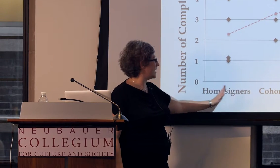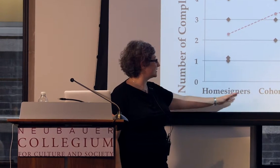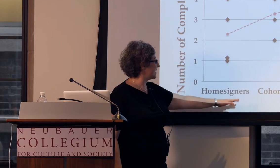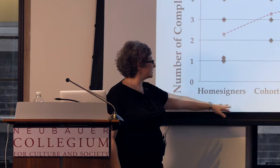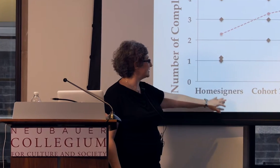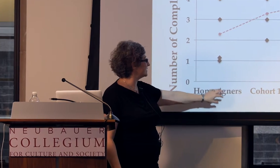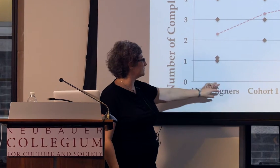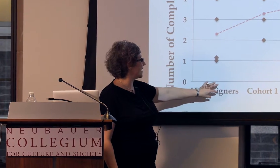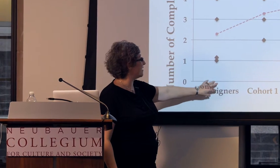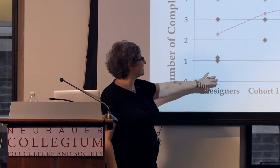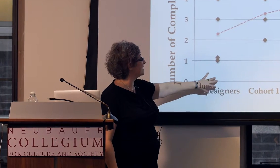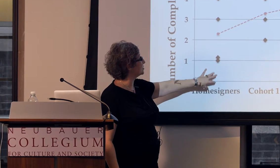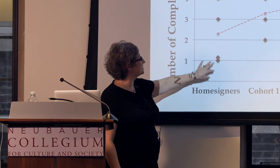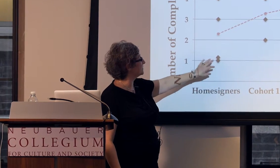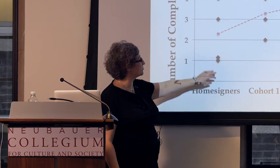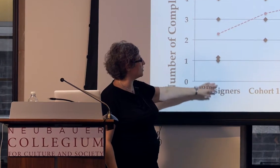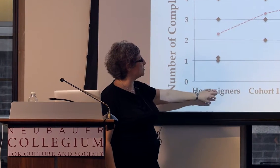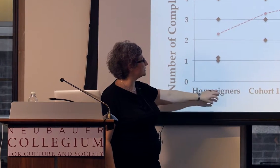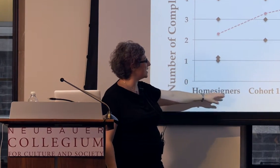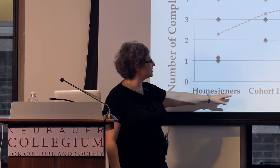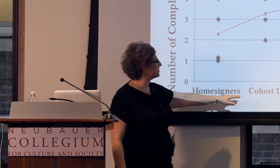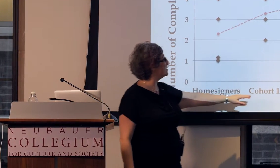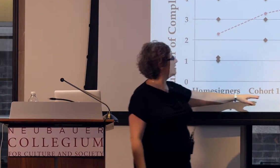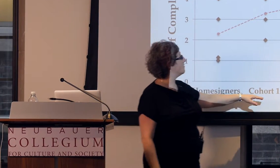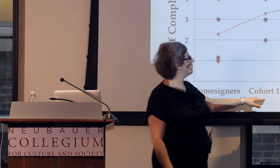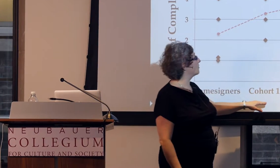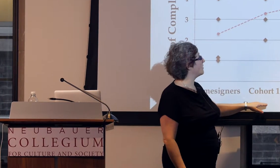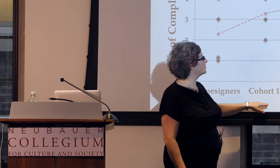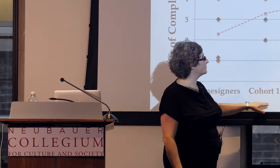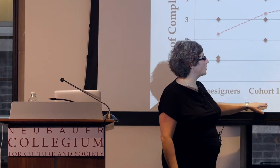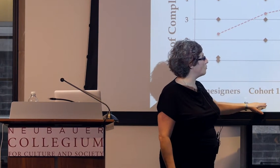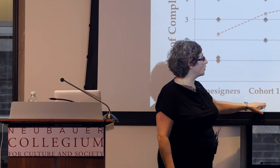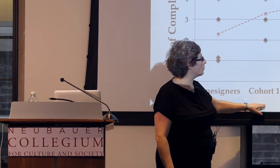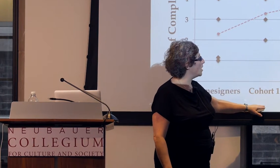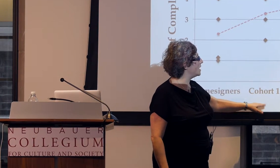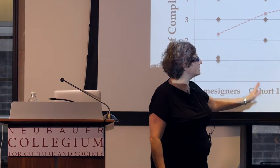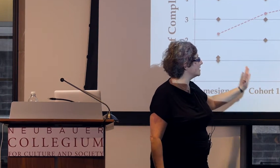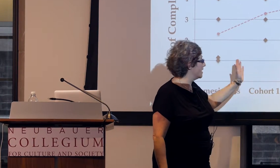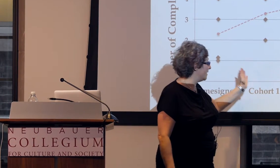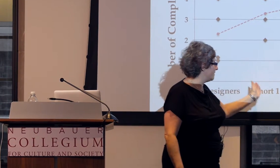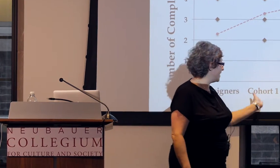On the x-axis, we have each individual homesigner, four members of cohort one,